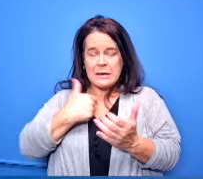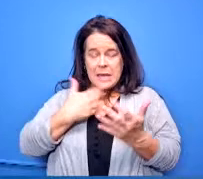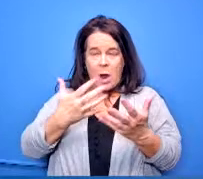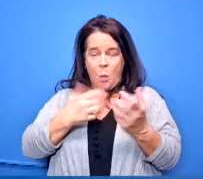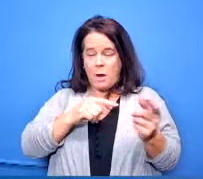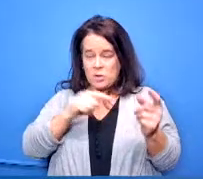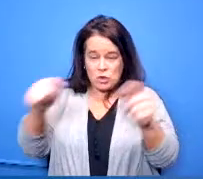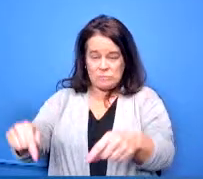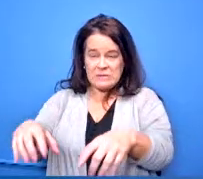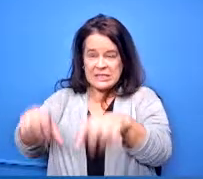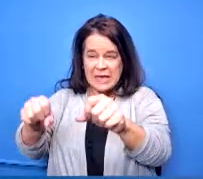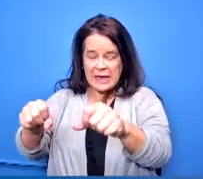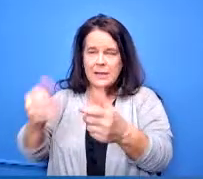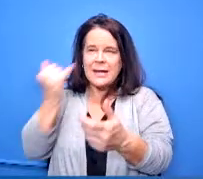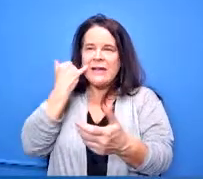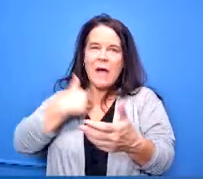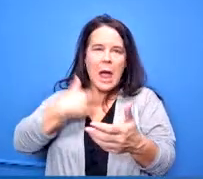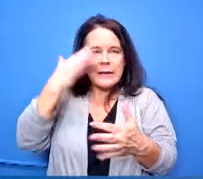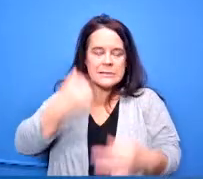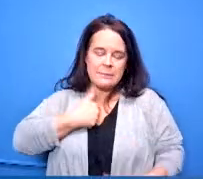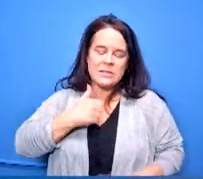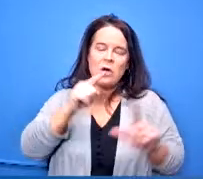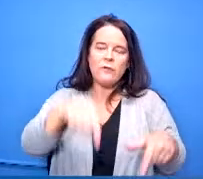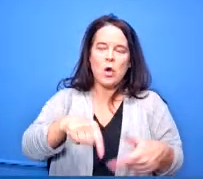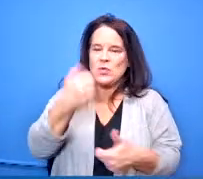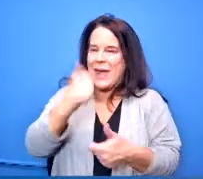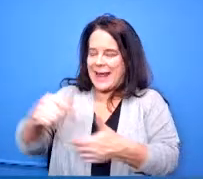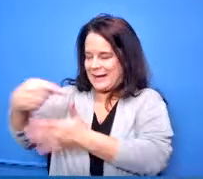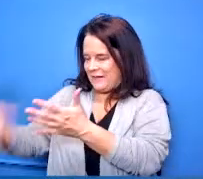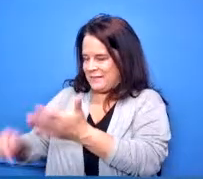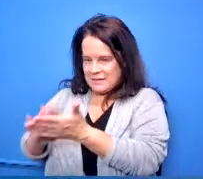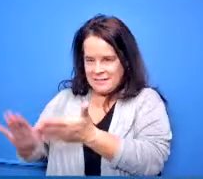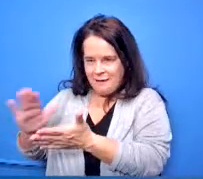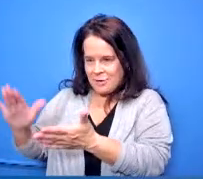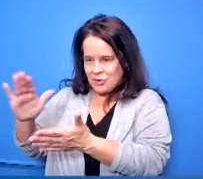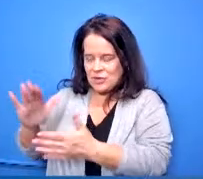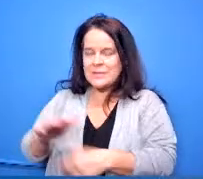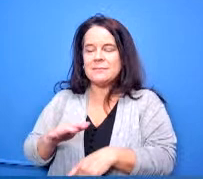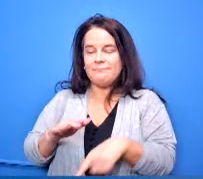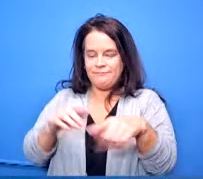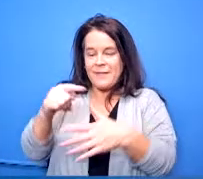go to central state or wright state or any of those universities they will accept those as my